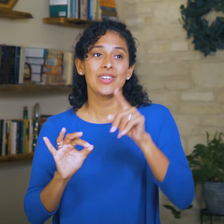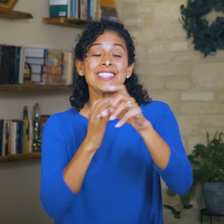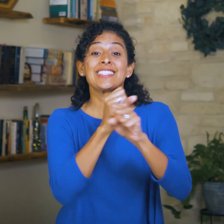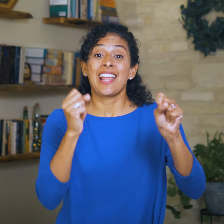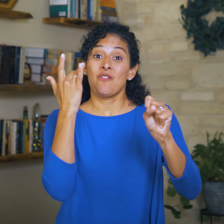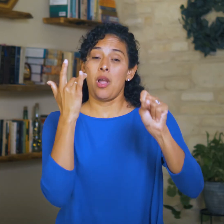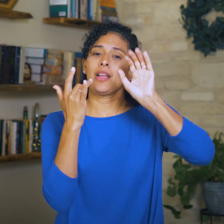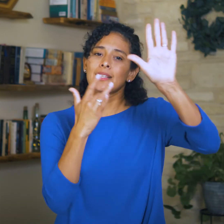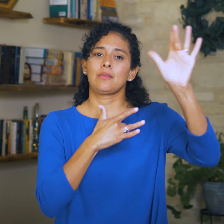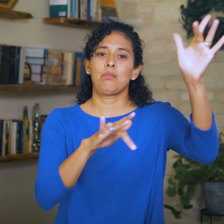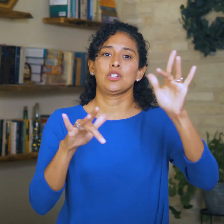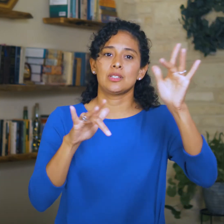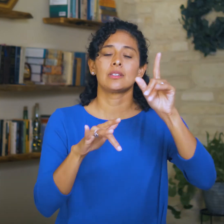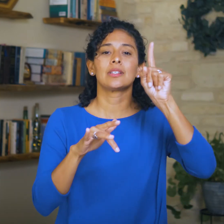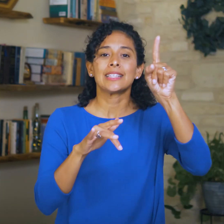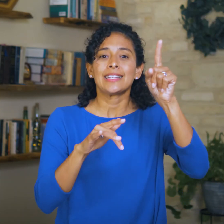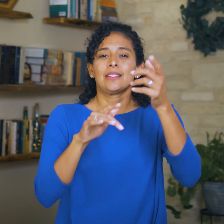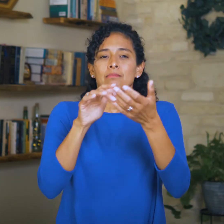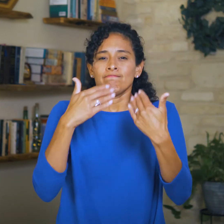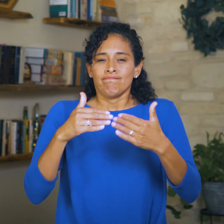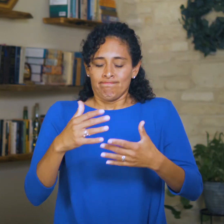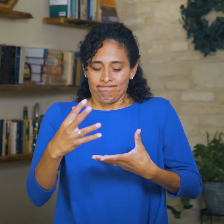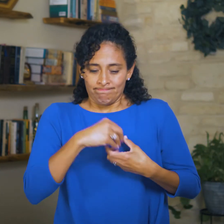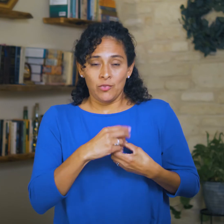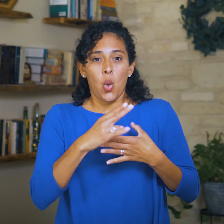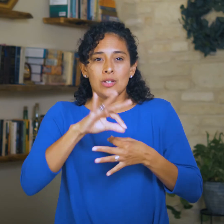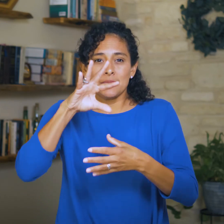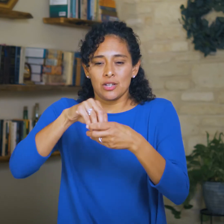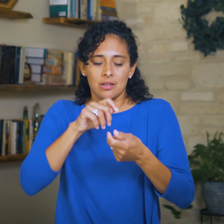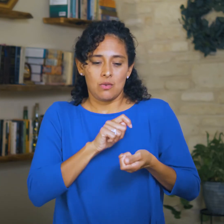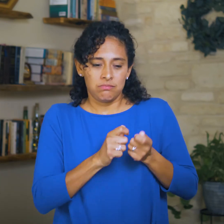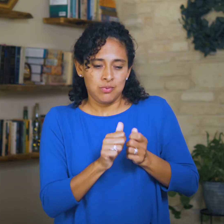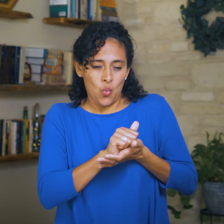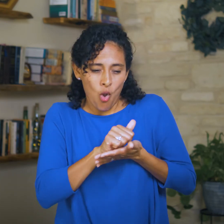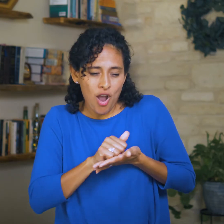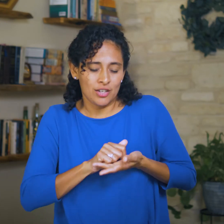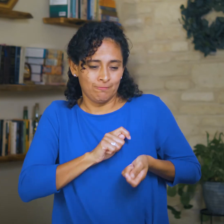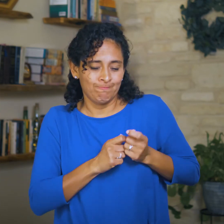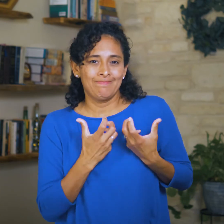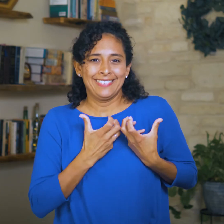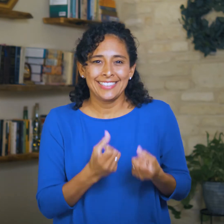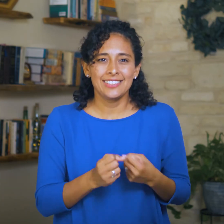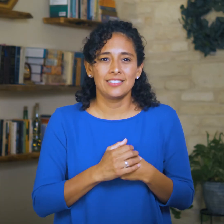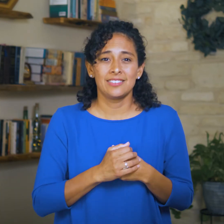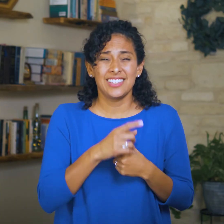but according to His own mercy, by the washing of regeneration and renewal of the Holy Spirit,